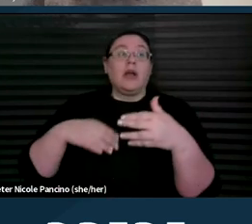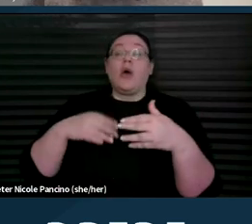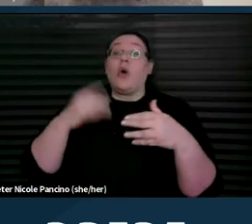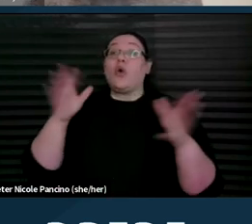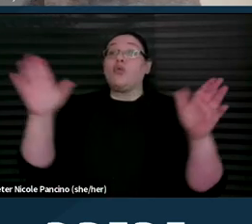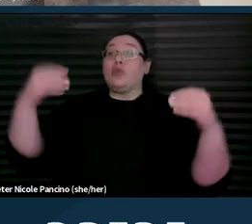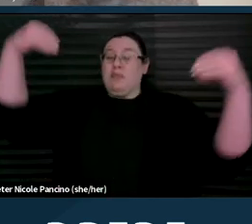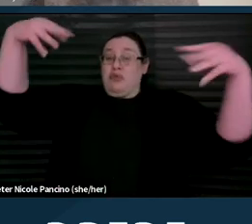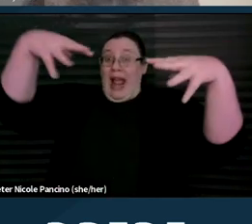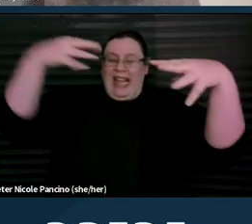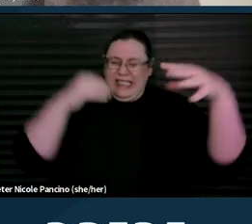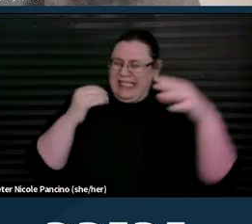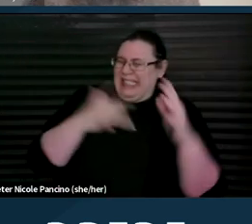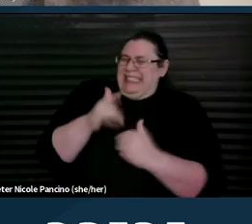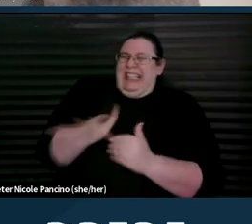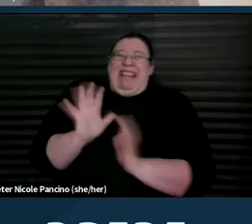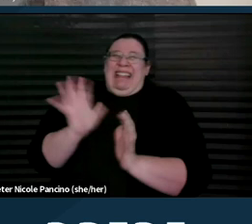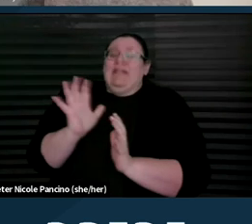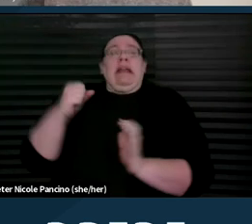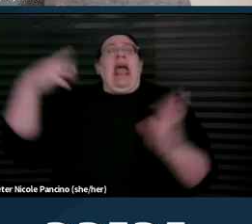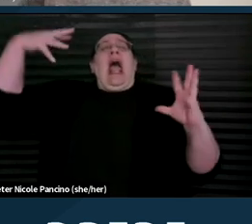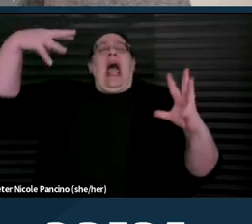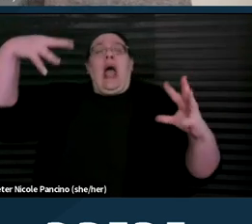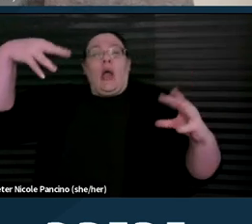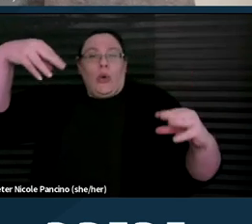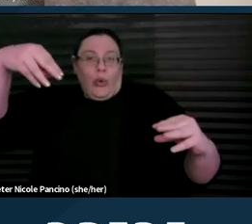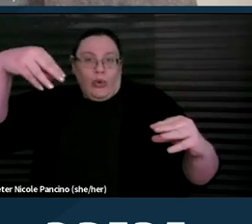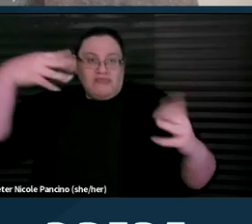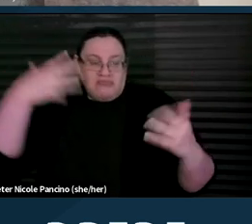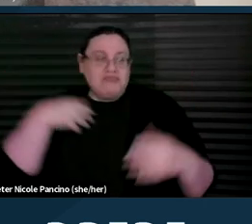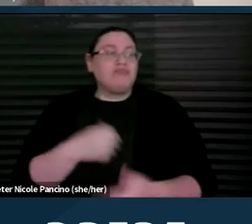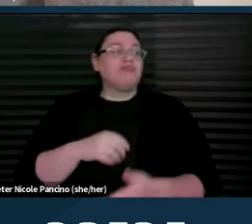if someone has sensory sensitivities. They can also provide a written outline